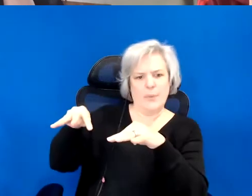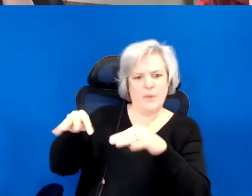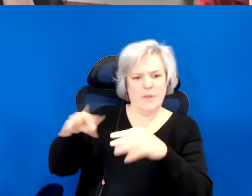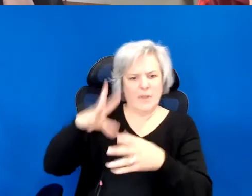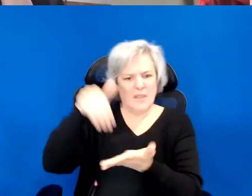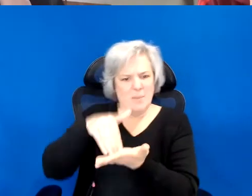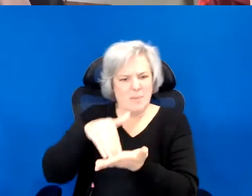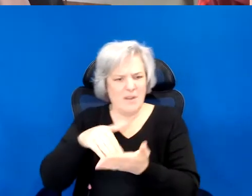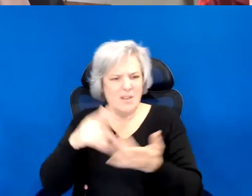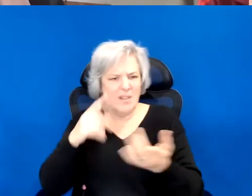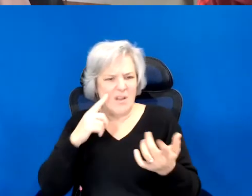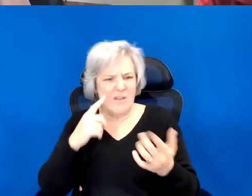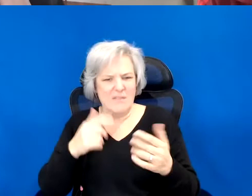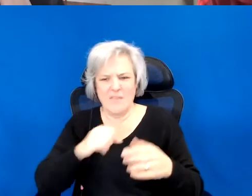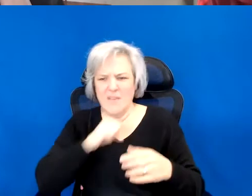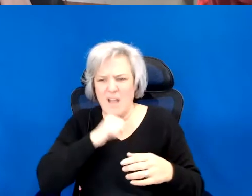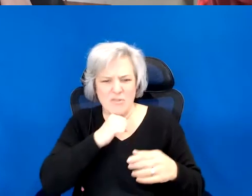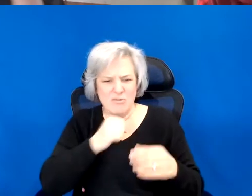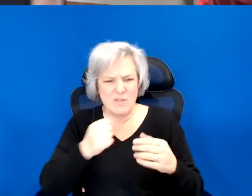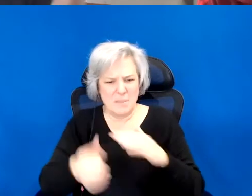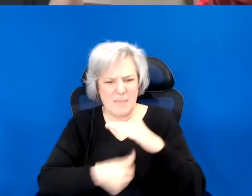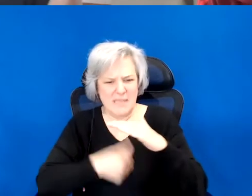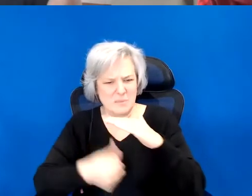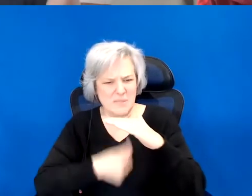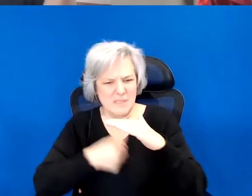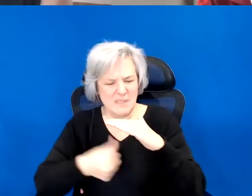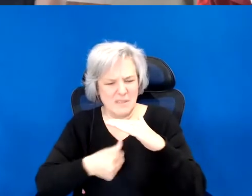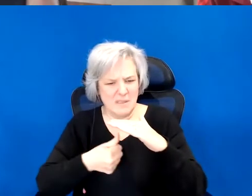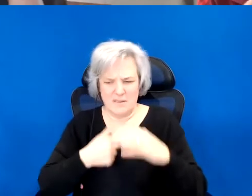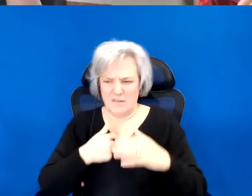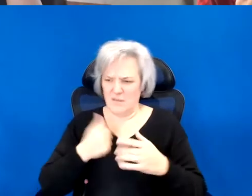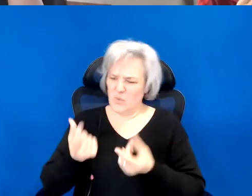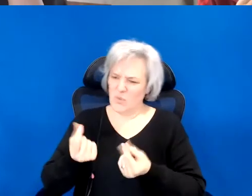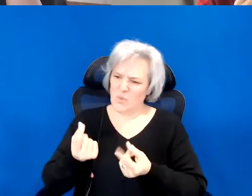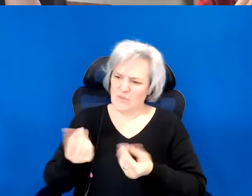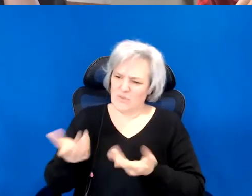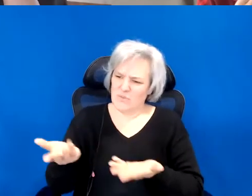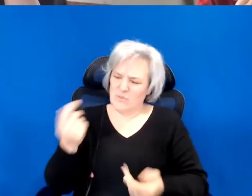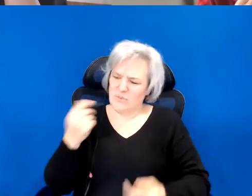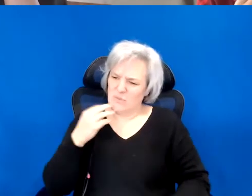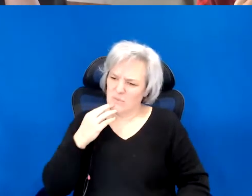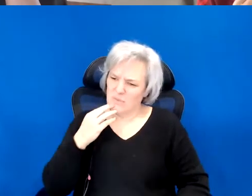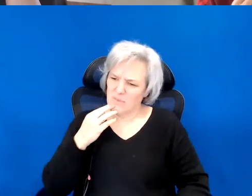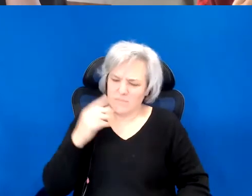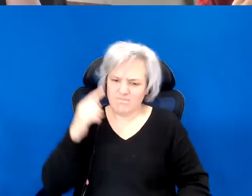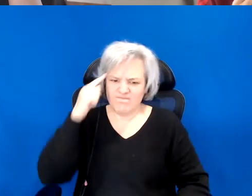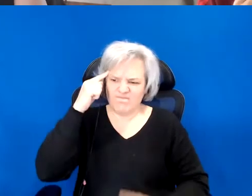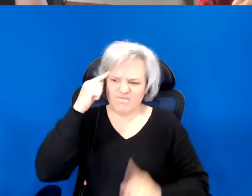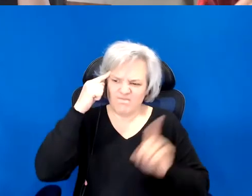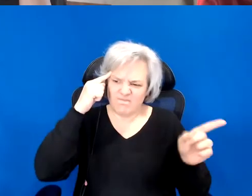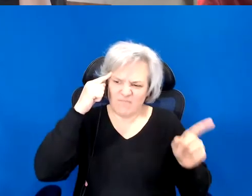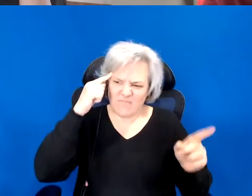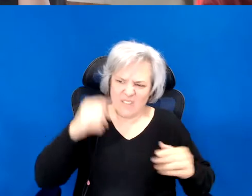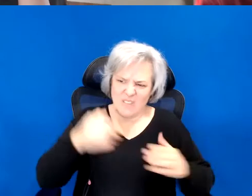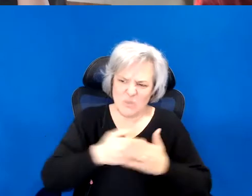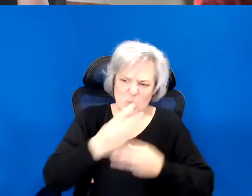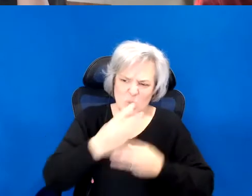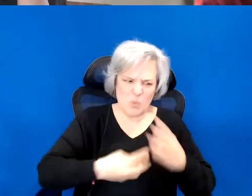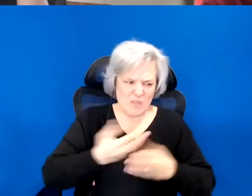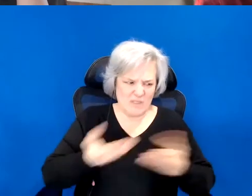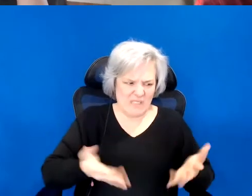basement. And understand the histories of those places.